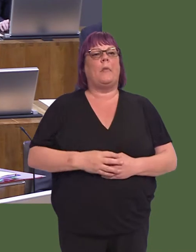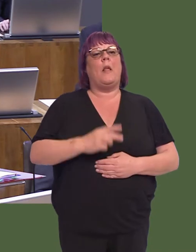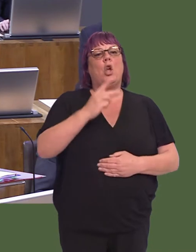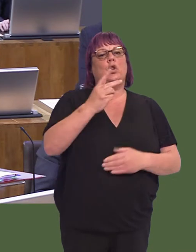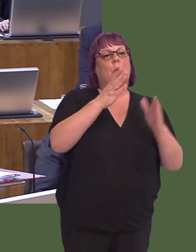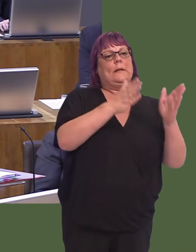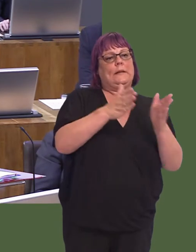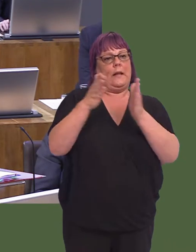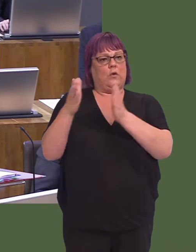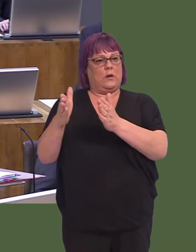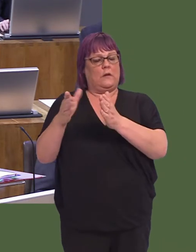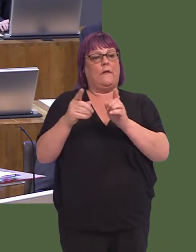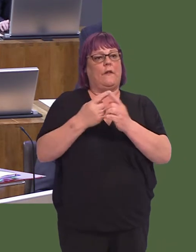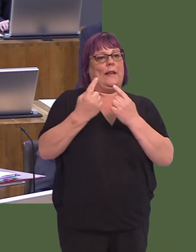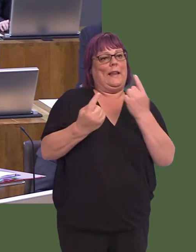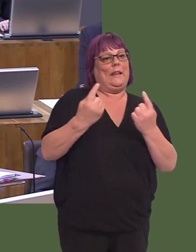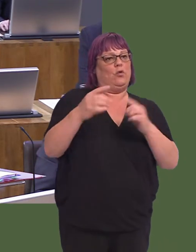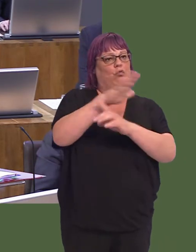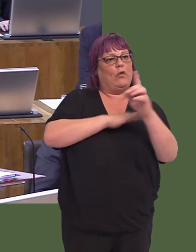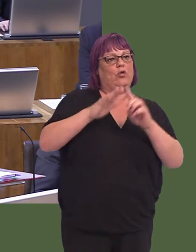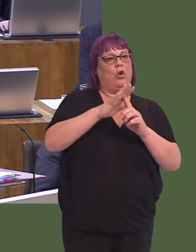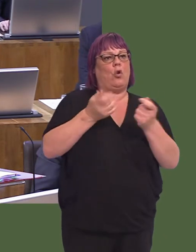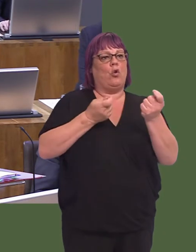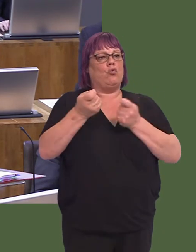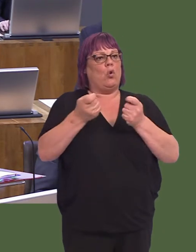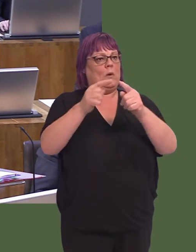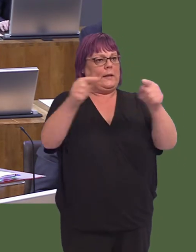Two sessions were run at each of the three regional control centres, covering a range